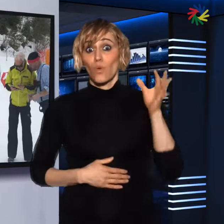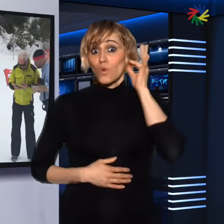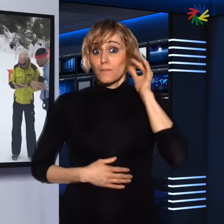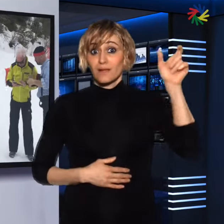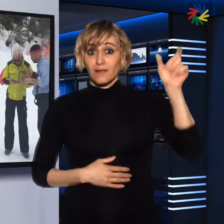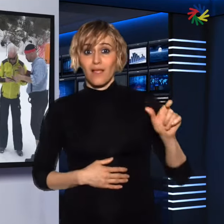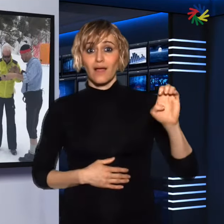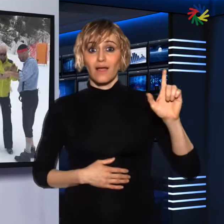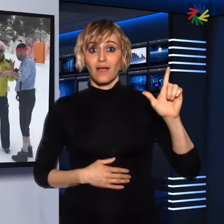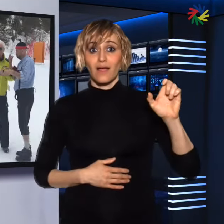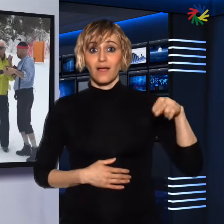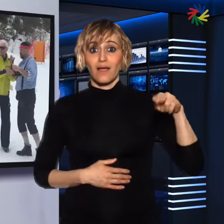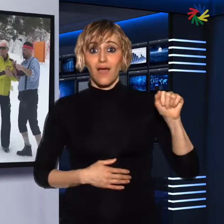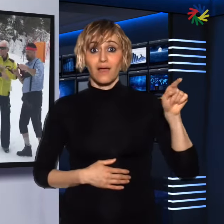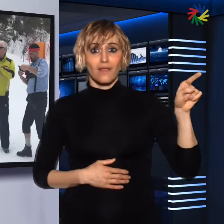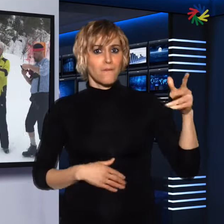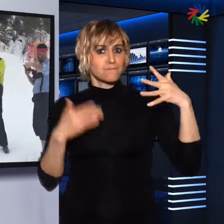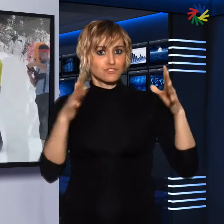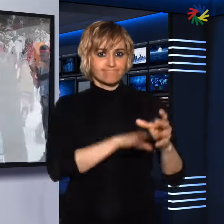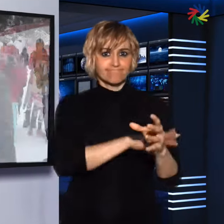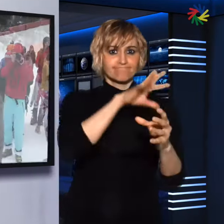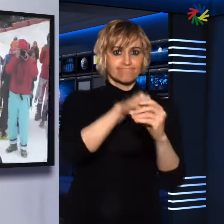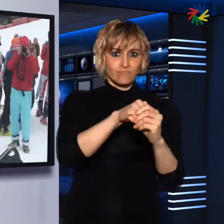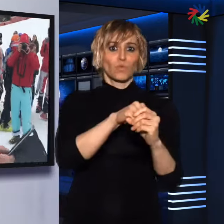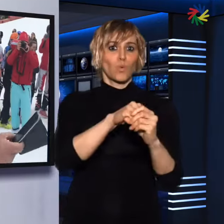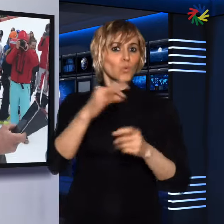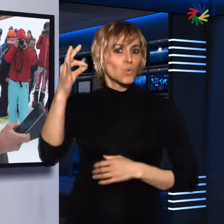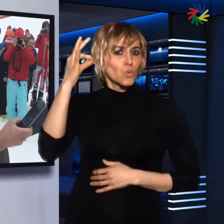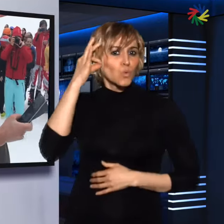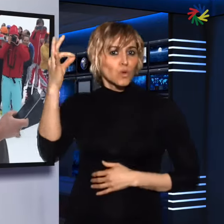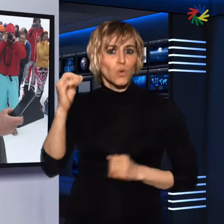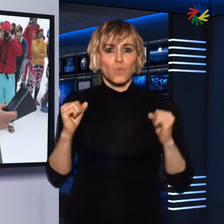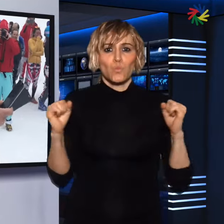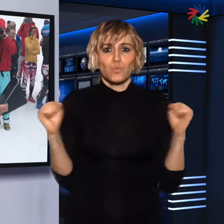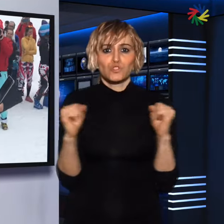Elena also participated in the XXII Olympic Winter